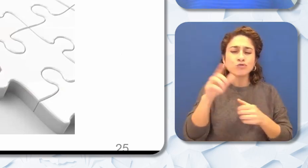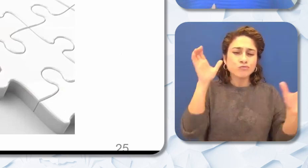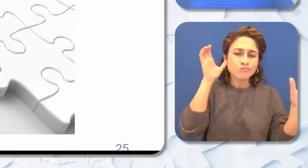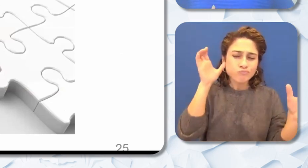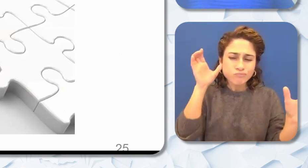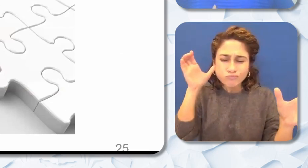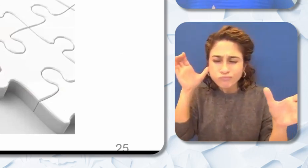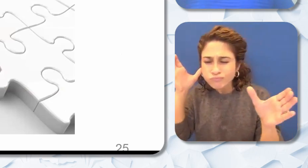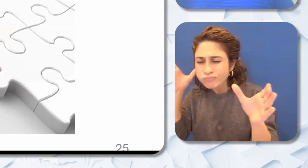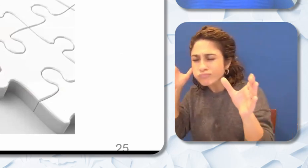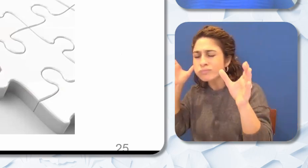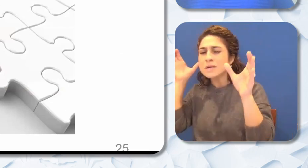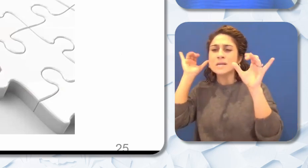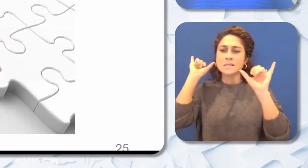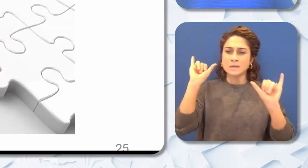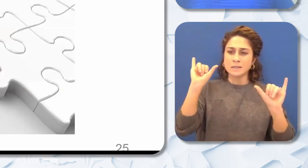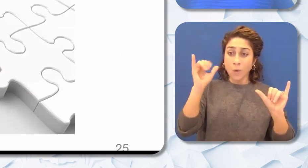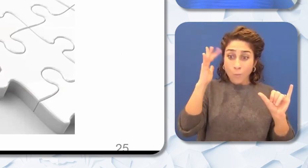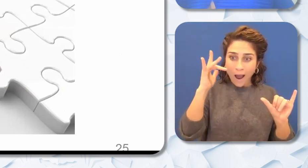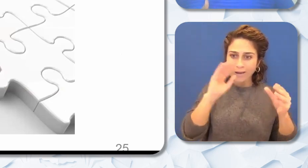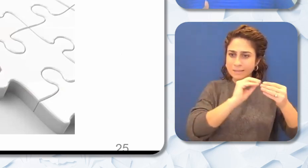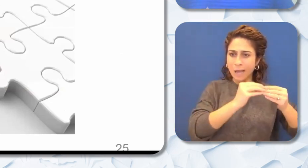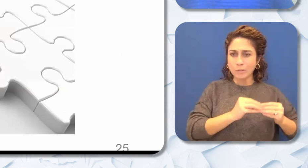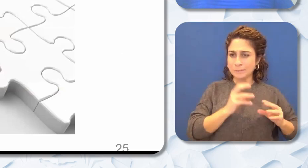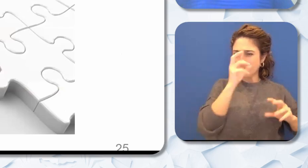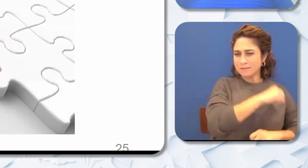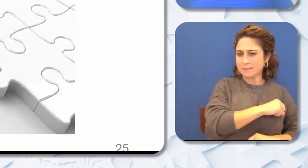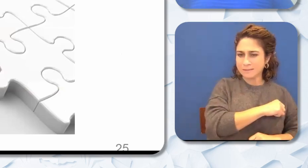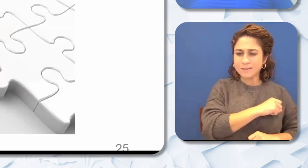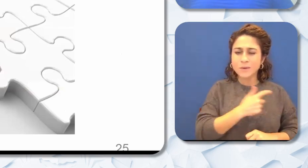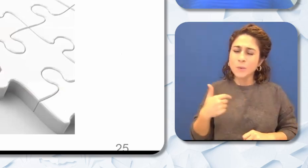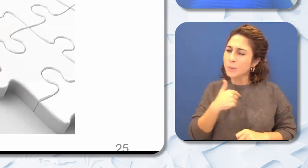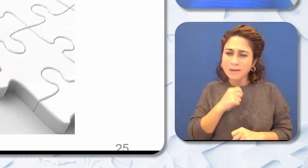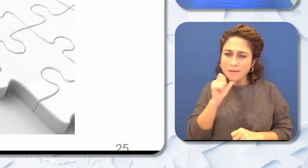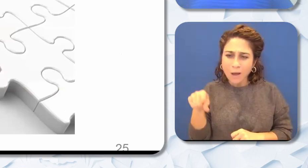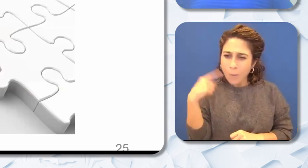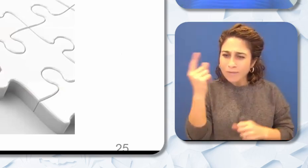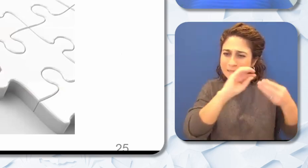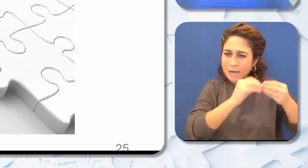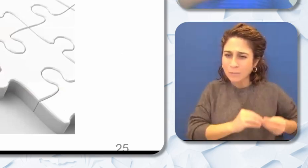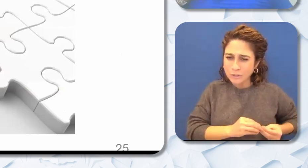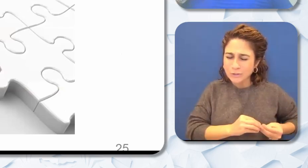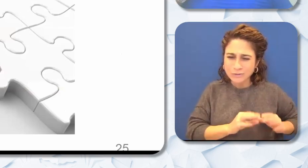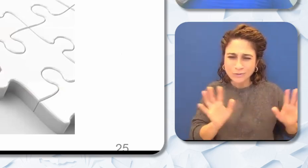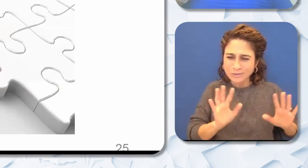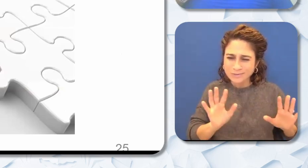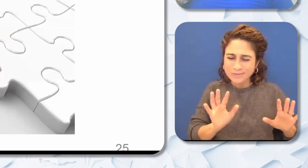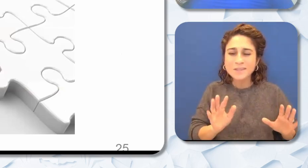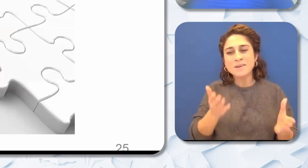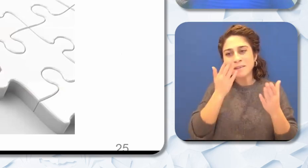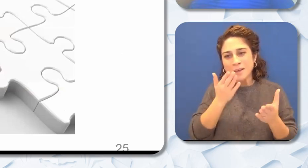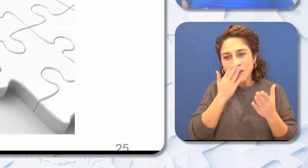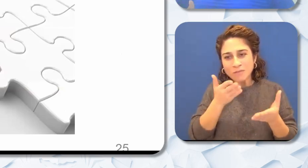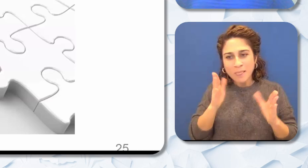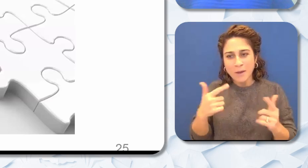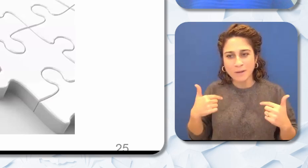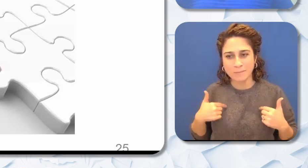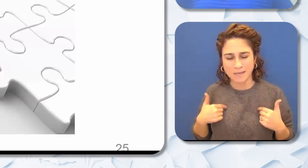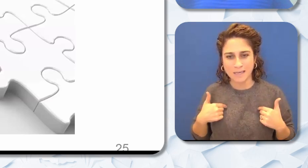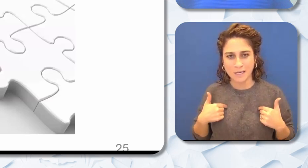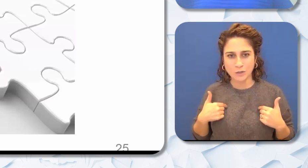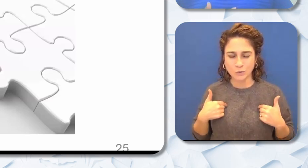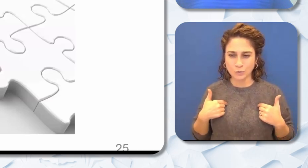what numbers miss. We are so much more. Thank you for allowing me to be a living representation of